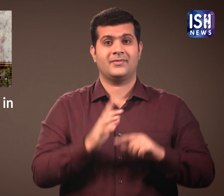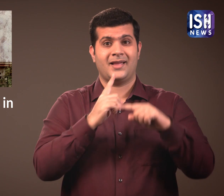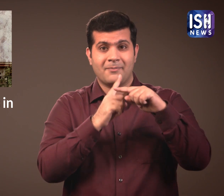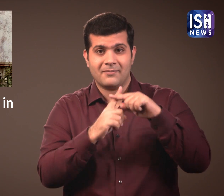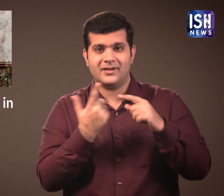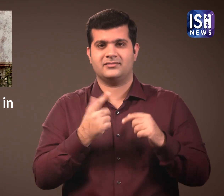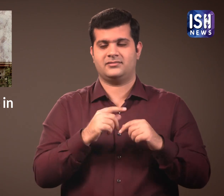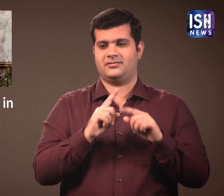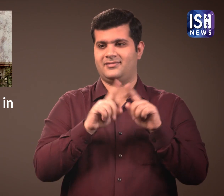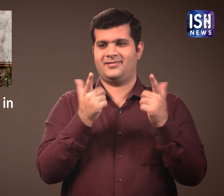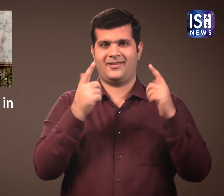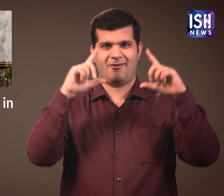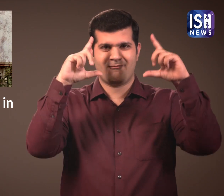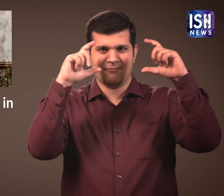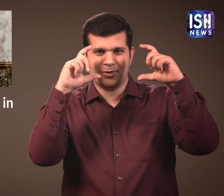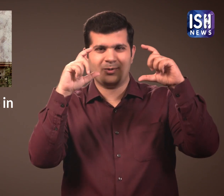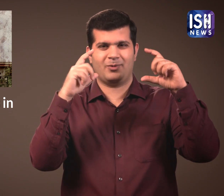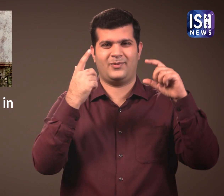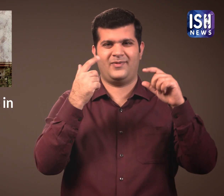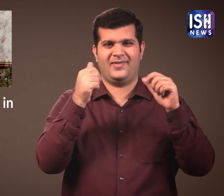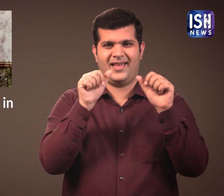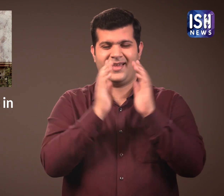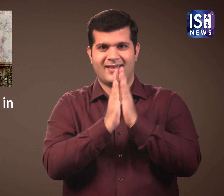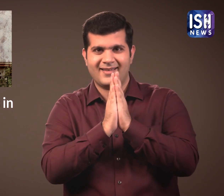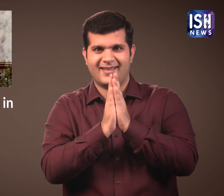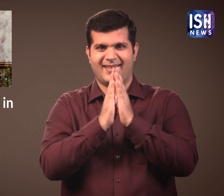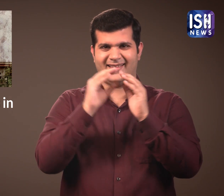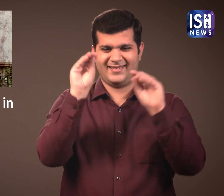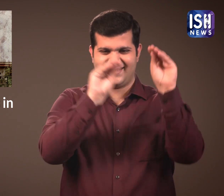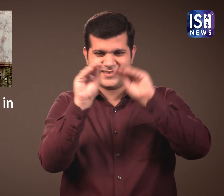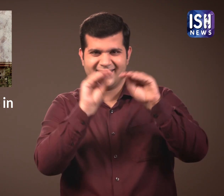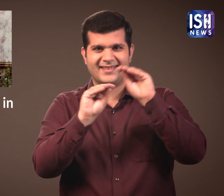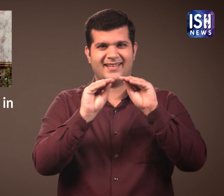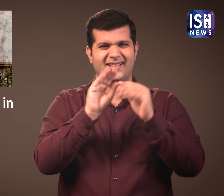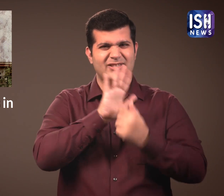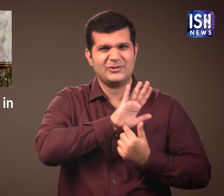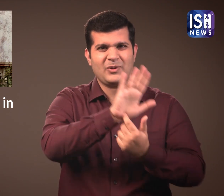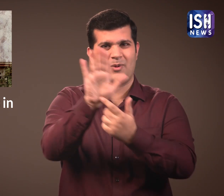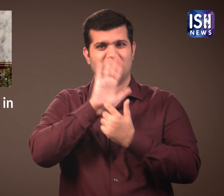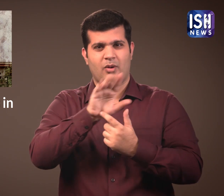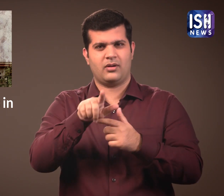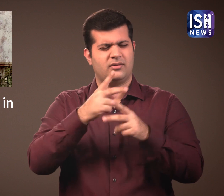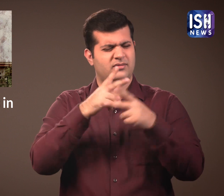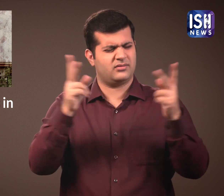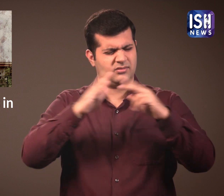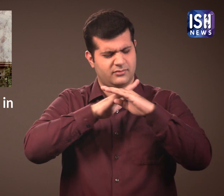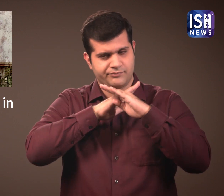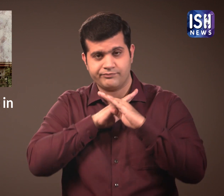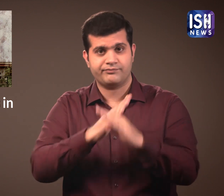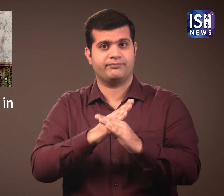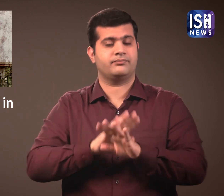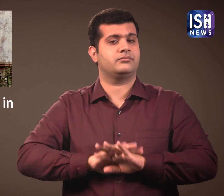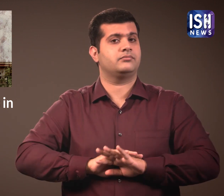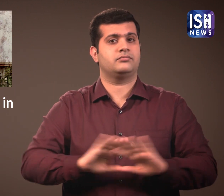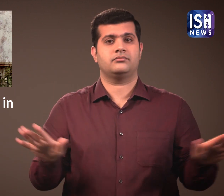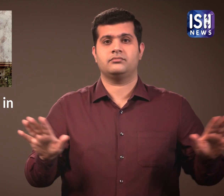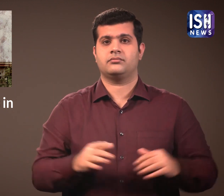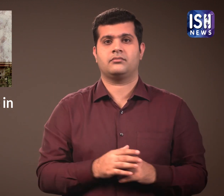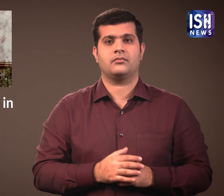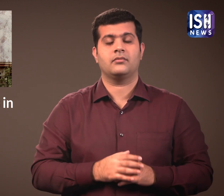Photos and any posts regarding the case is not allowed as well.